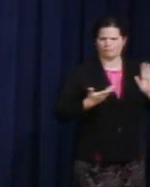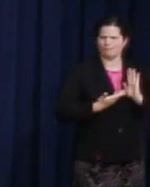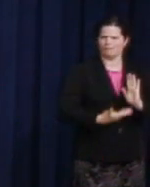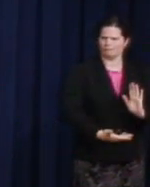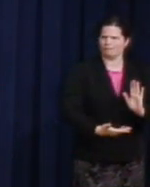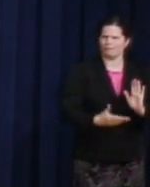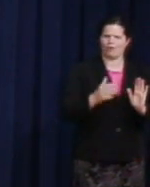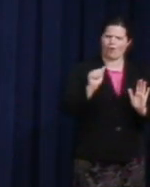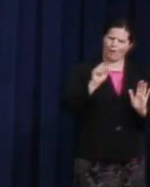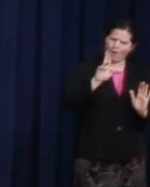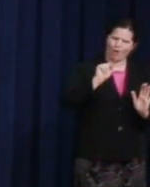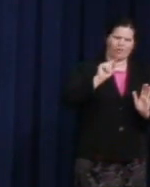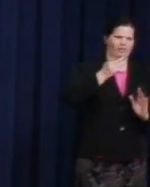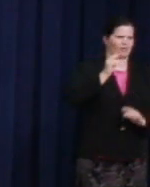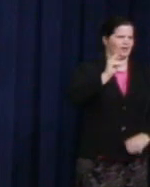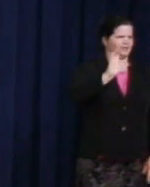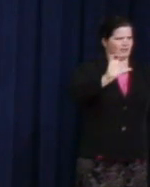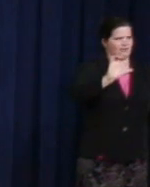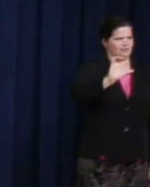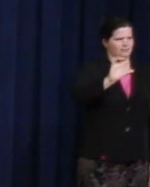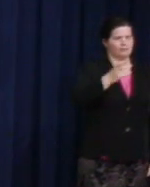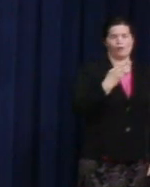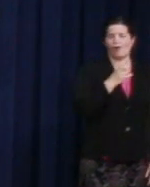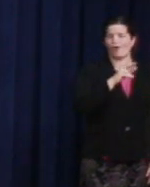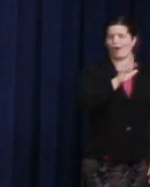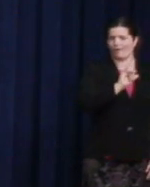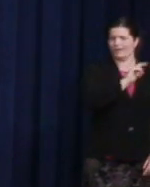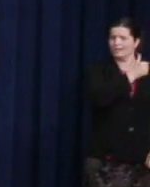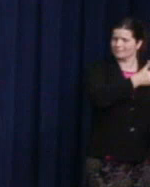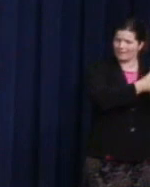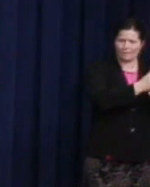his authentic self even when society had a message